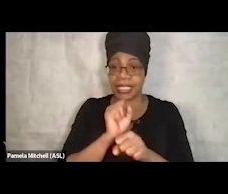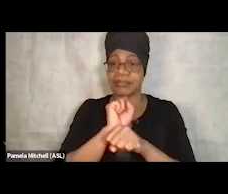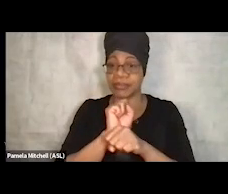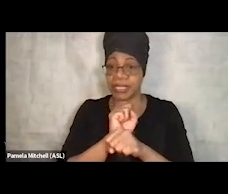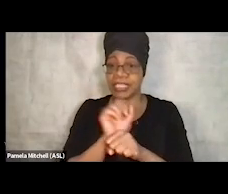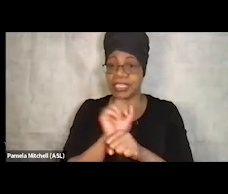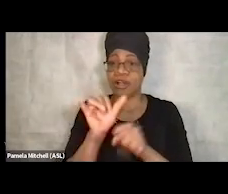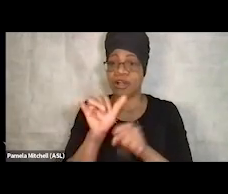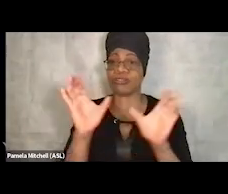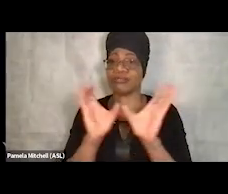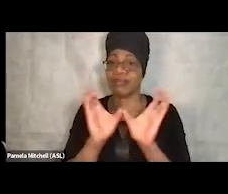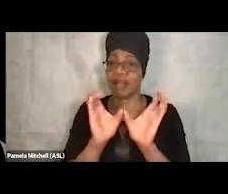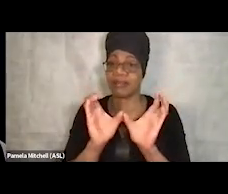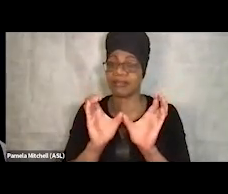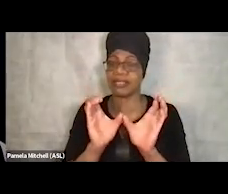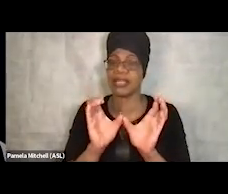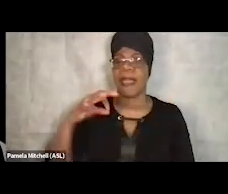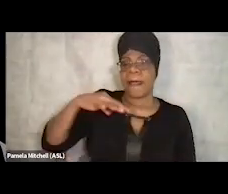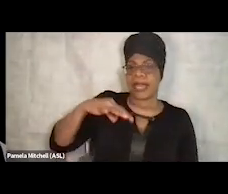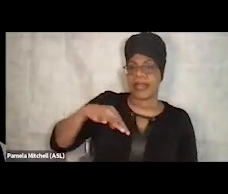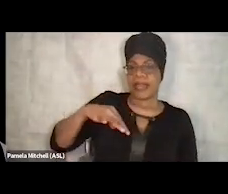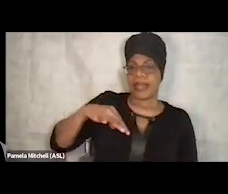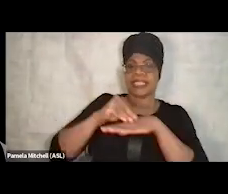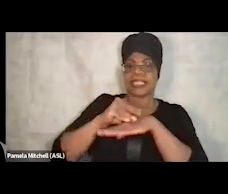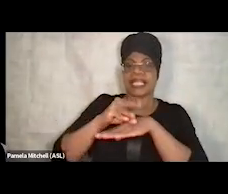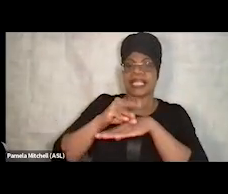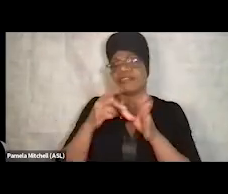And then benefits counseling. So if I have Social Security